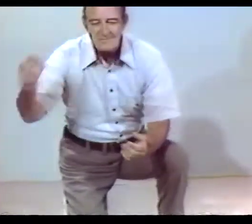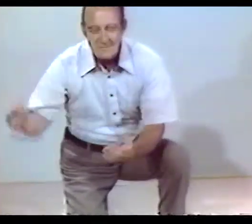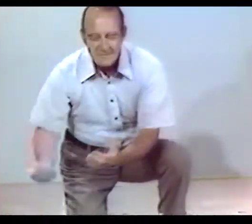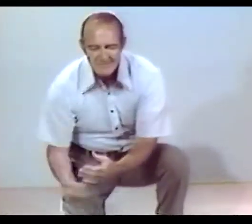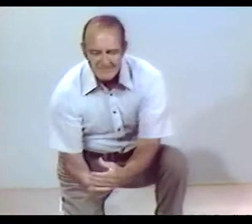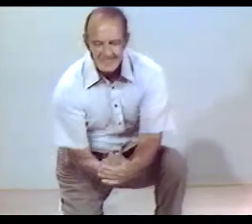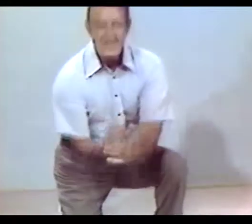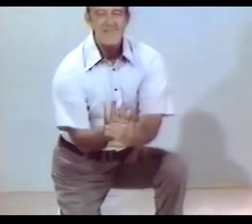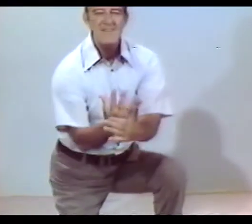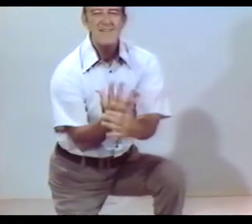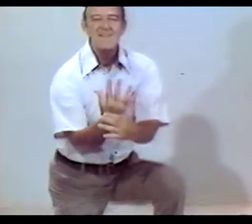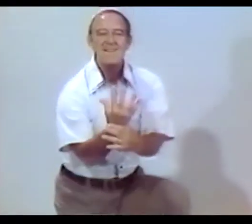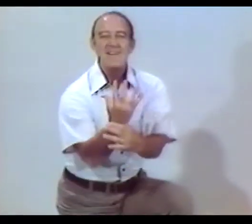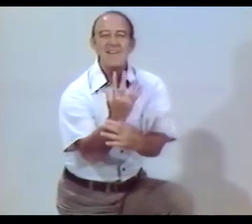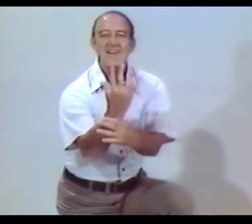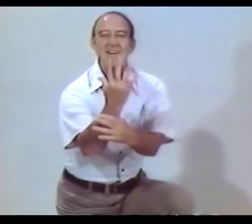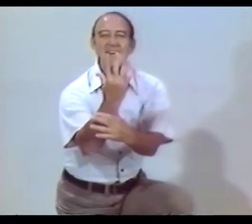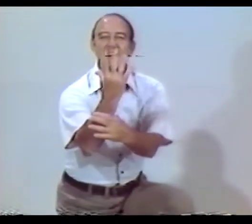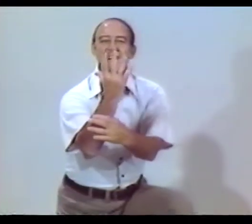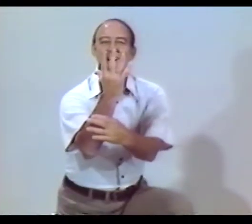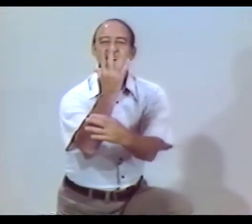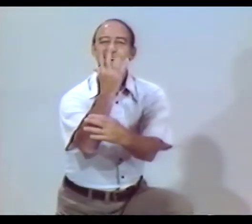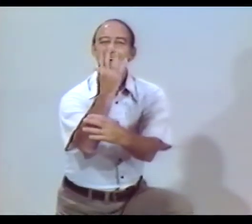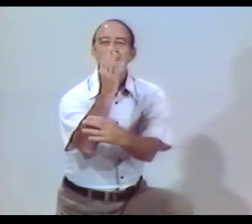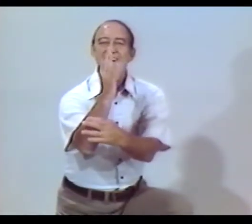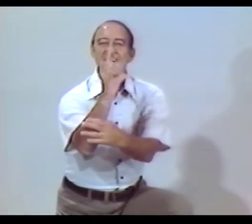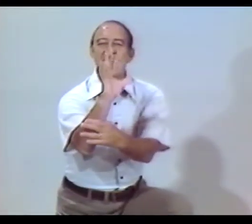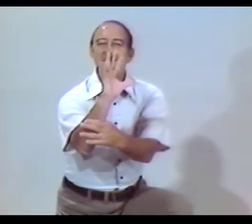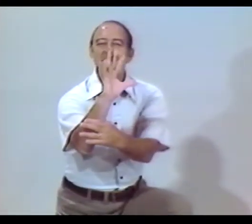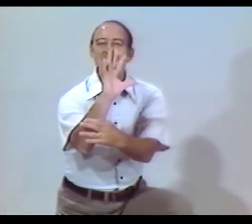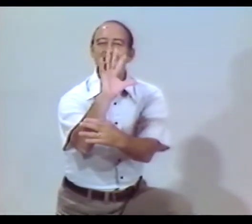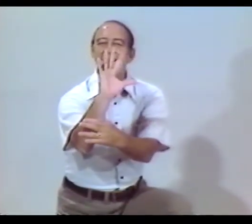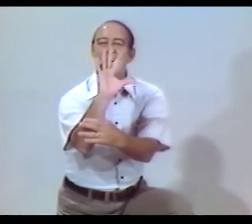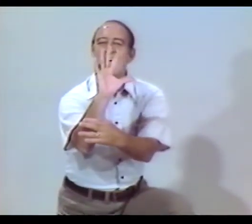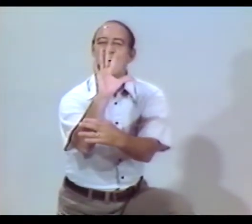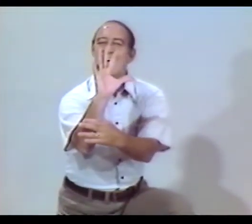WHOSE SWEET AROMA SPRINGS FORTH.